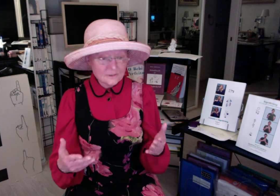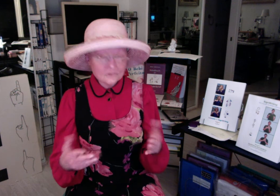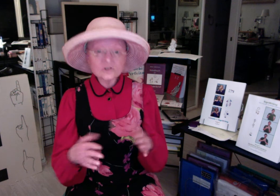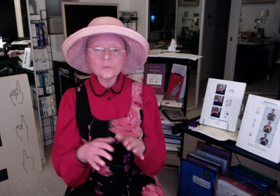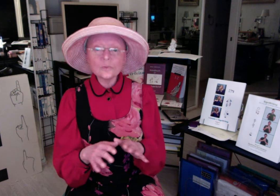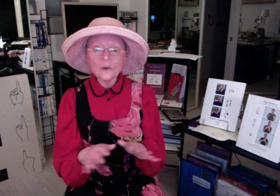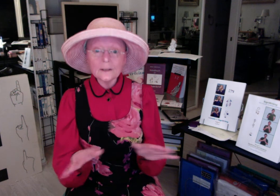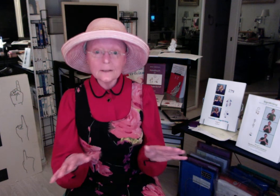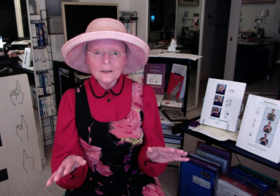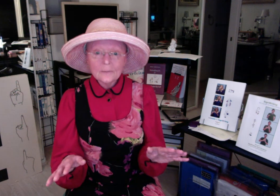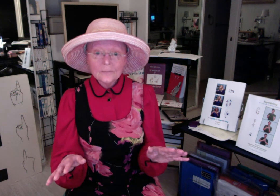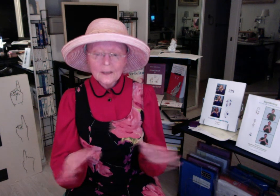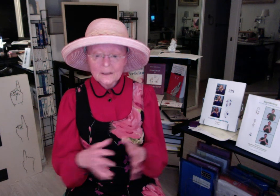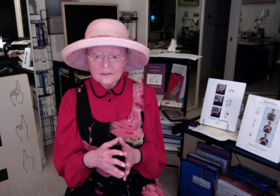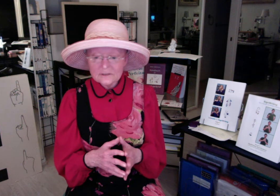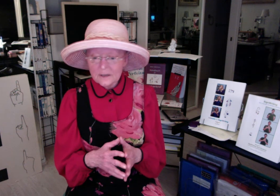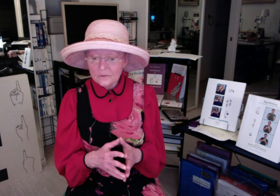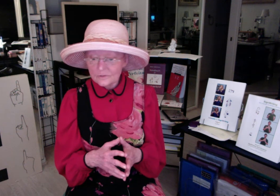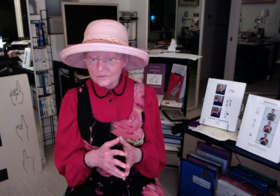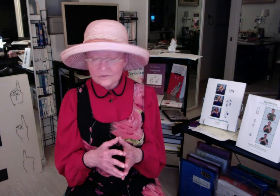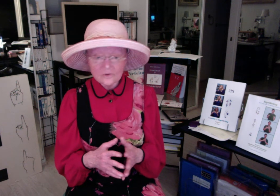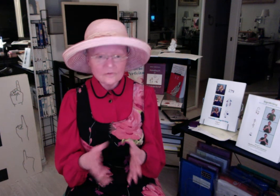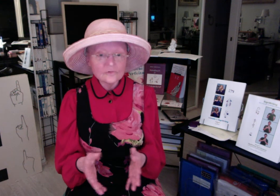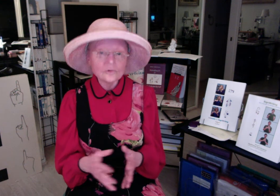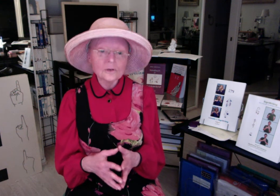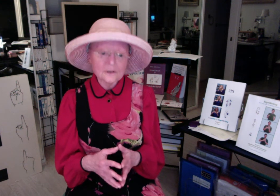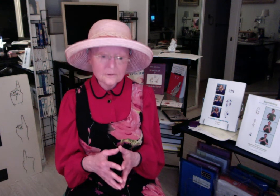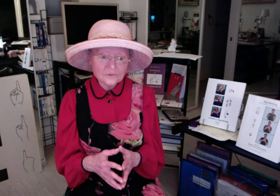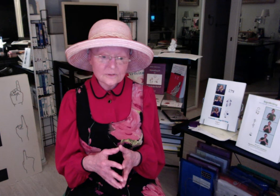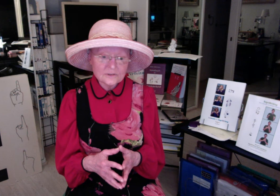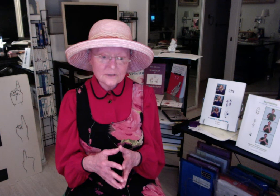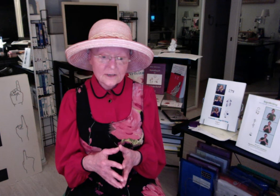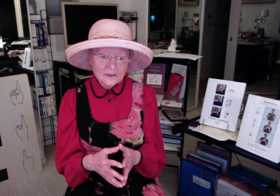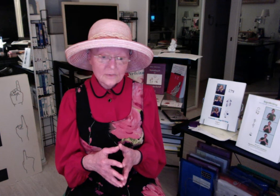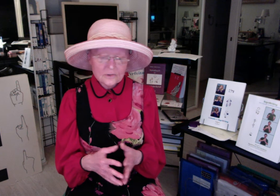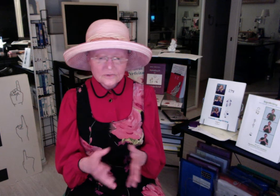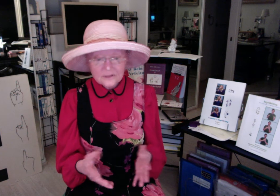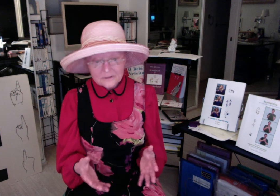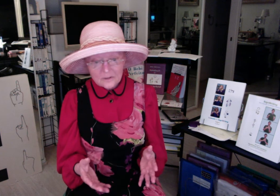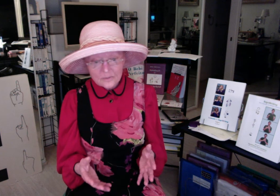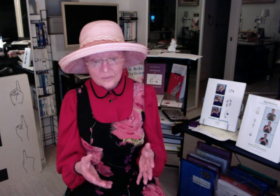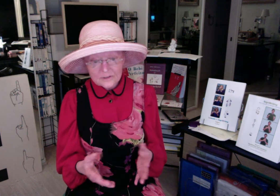spread and it's now used in over 40 countries. We use that number but it's